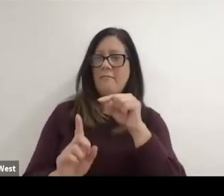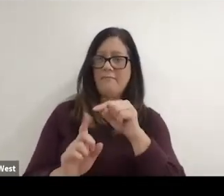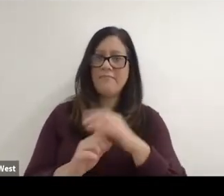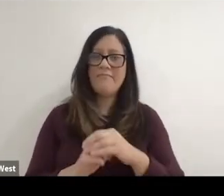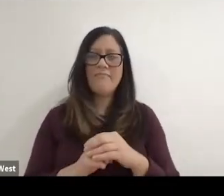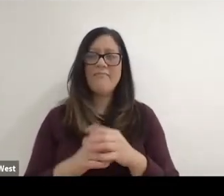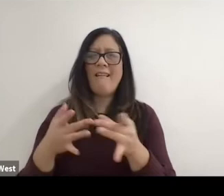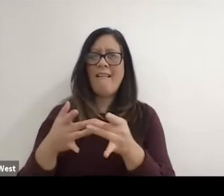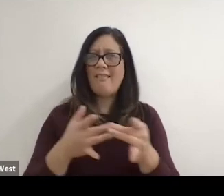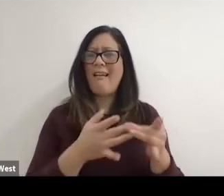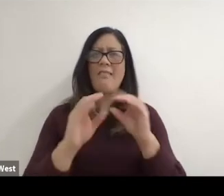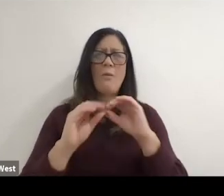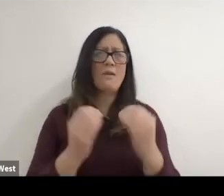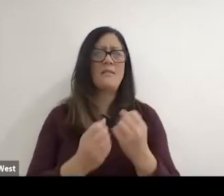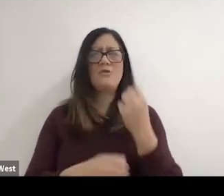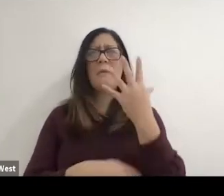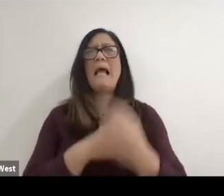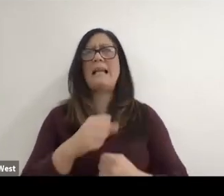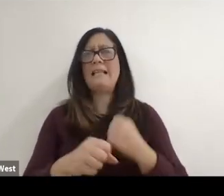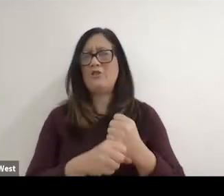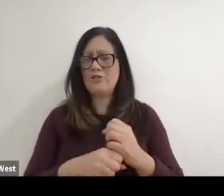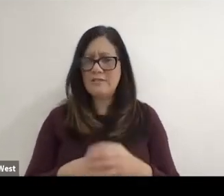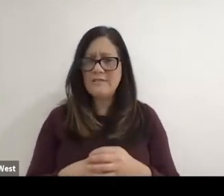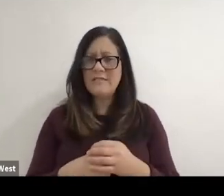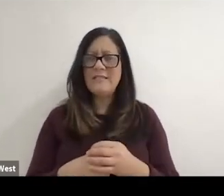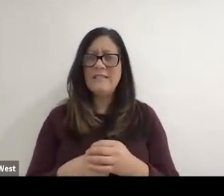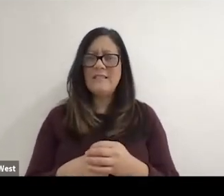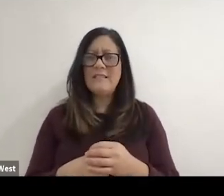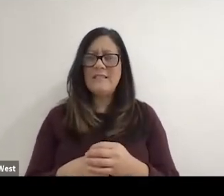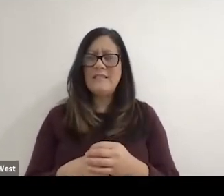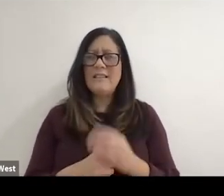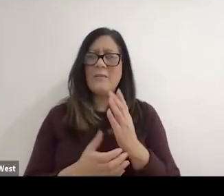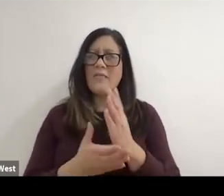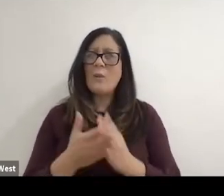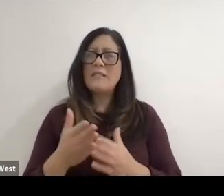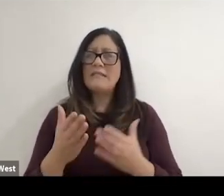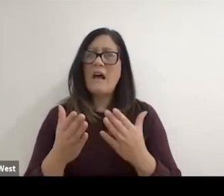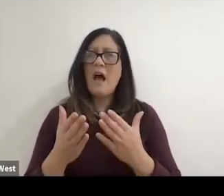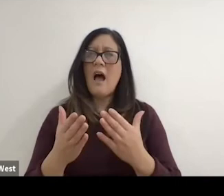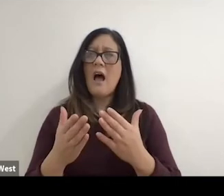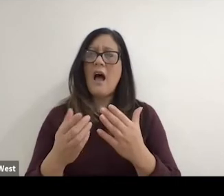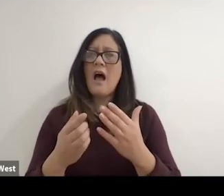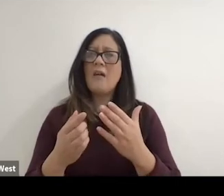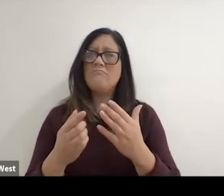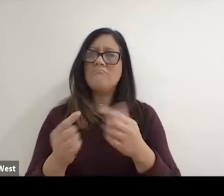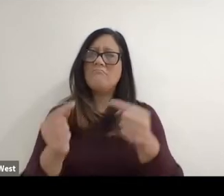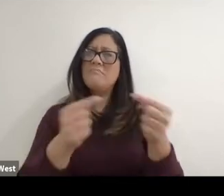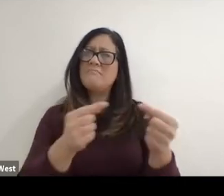our organization for so many years. But there was some difficulty in stepping aside